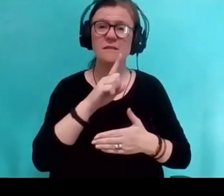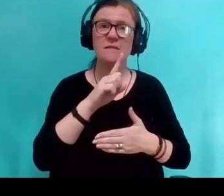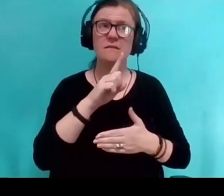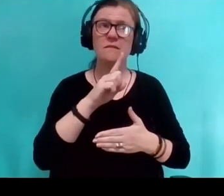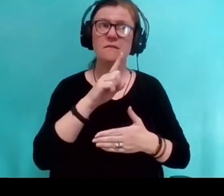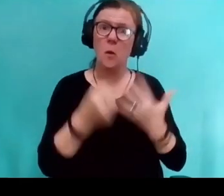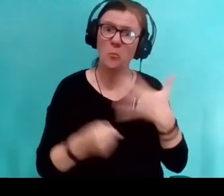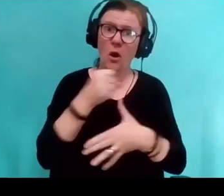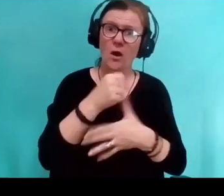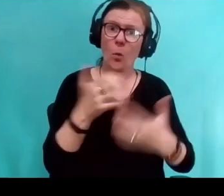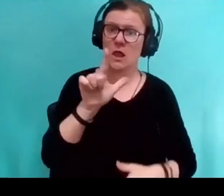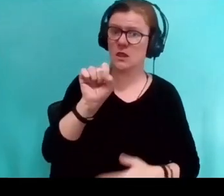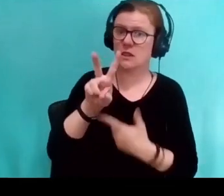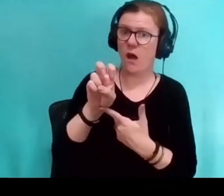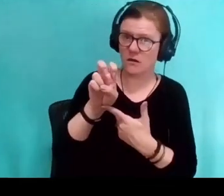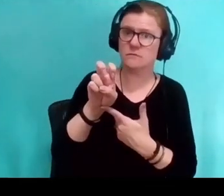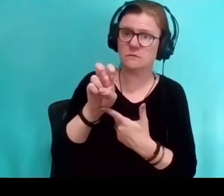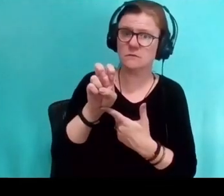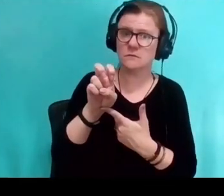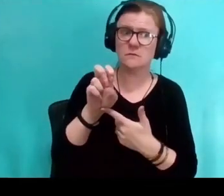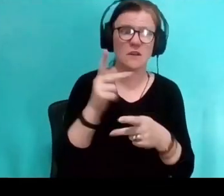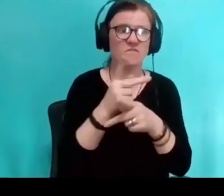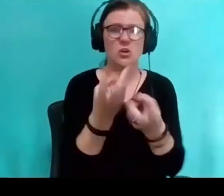was to be in the circle of these storytellers.